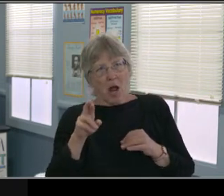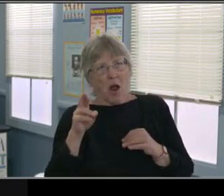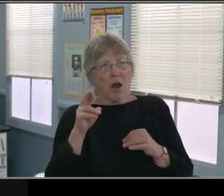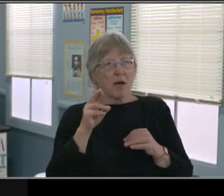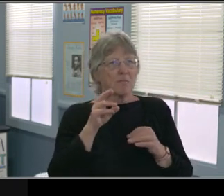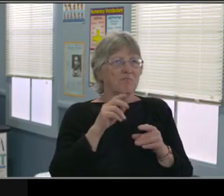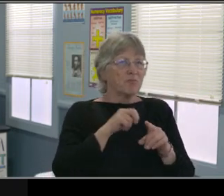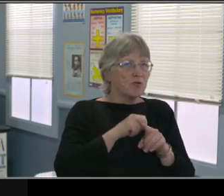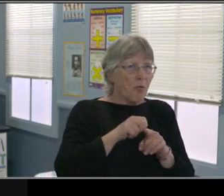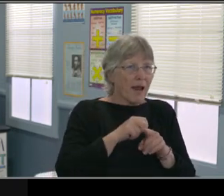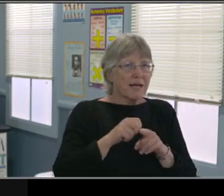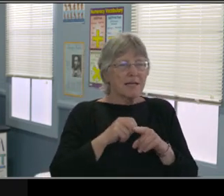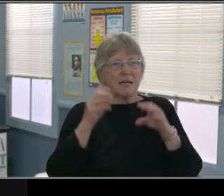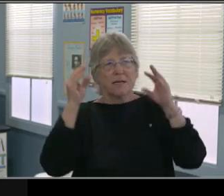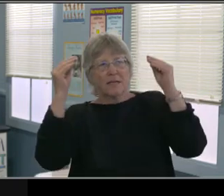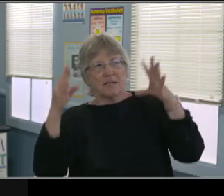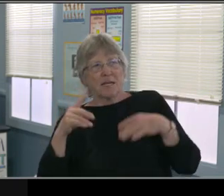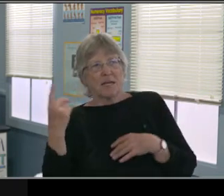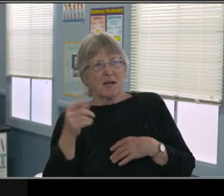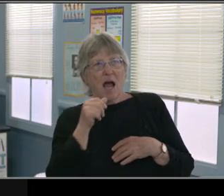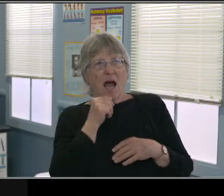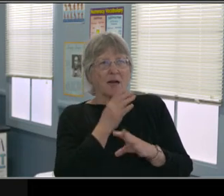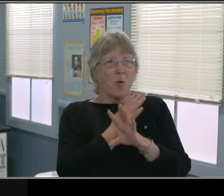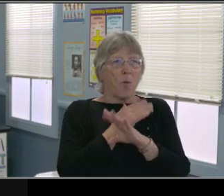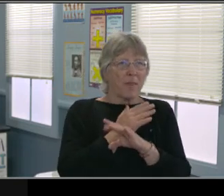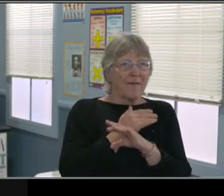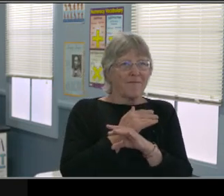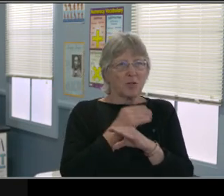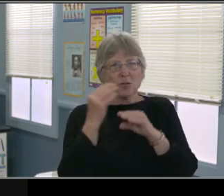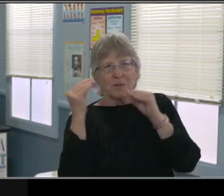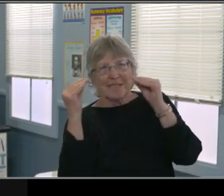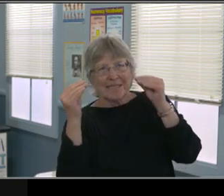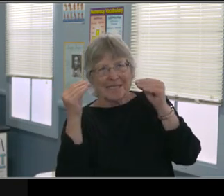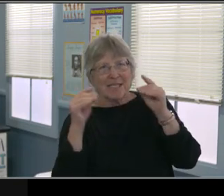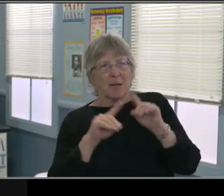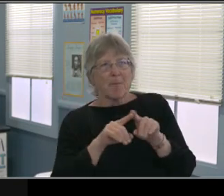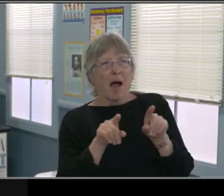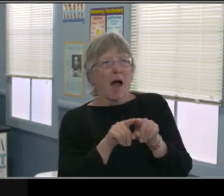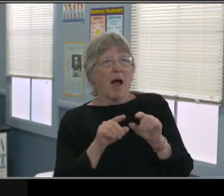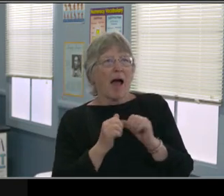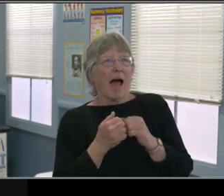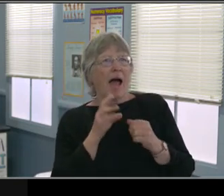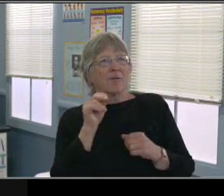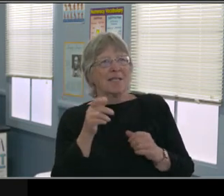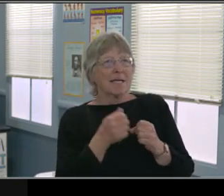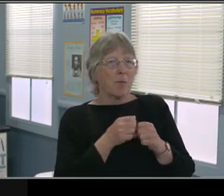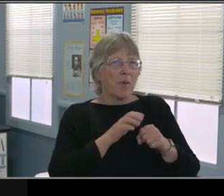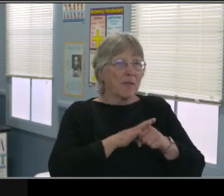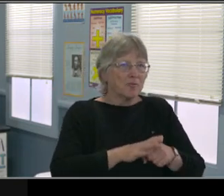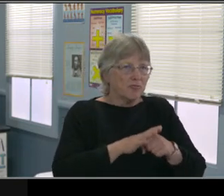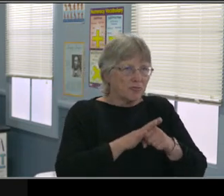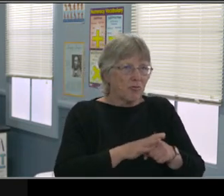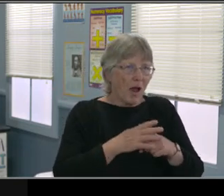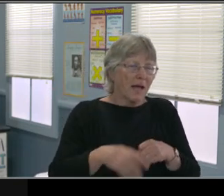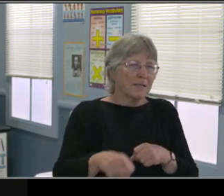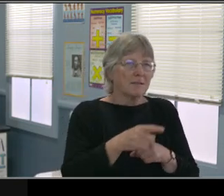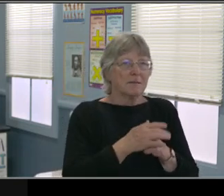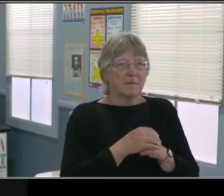or they don't have the resources to do a whisk or something like that. So if I can do that